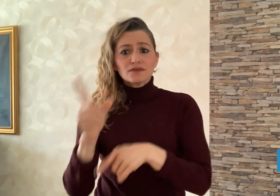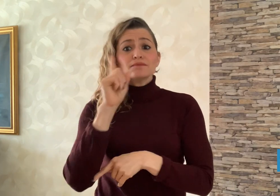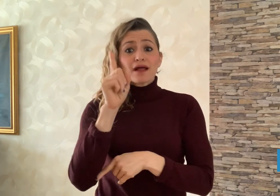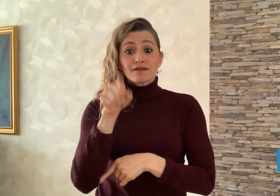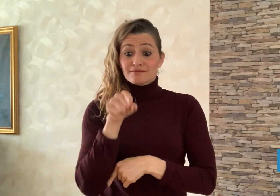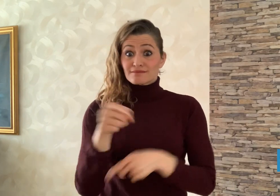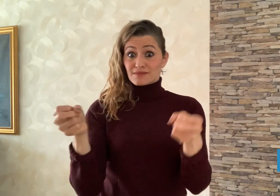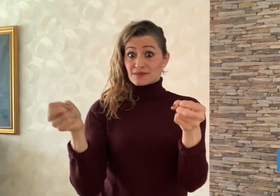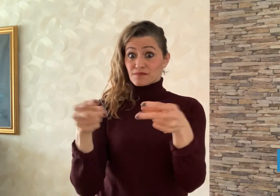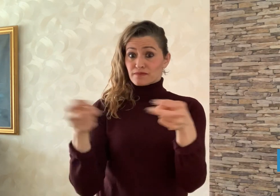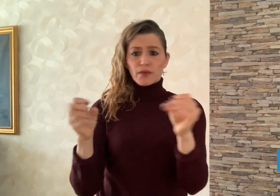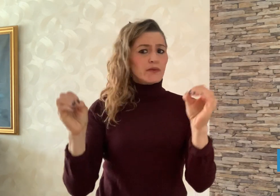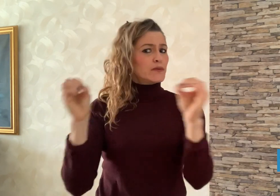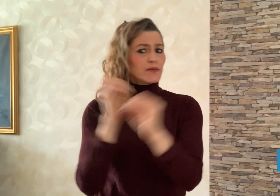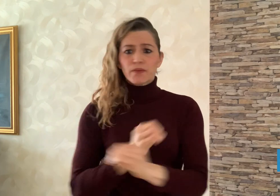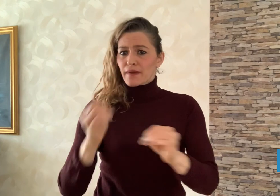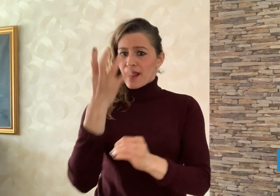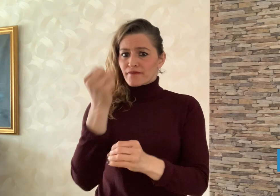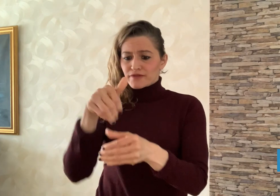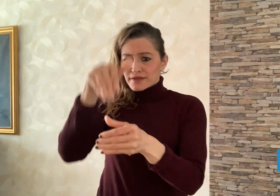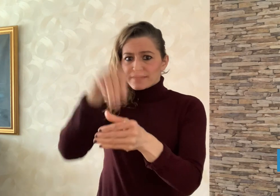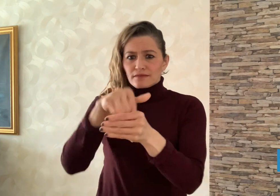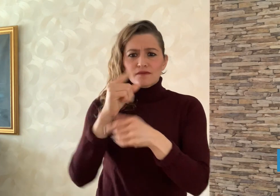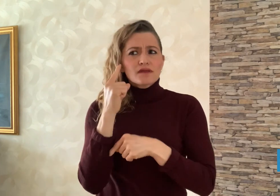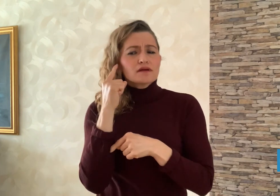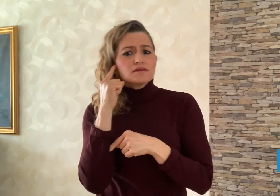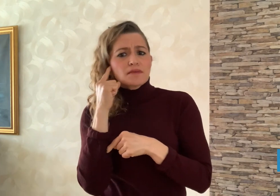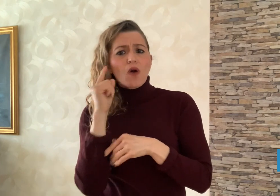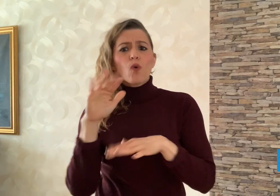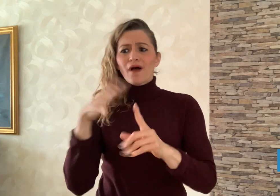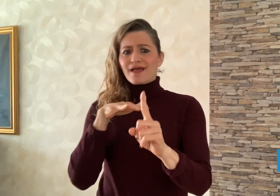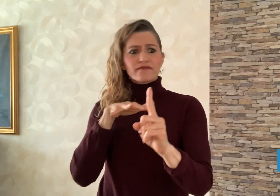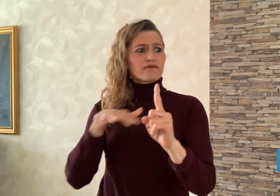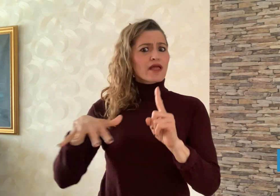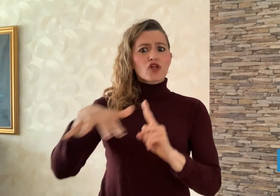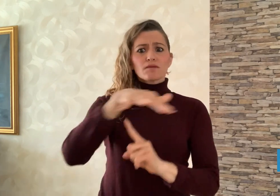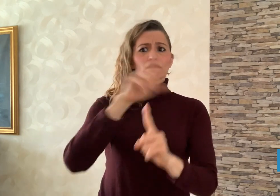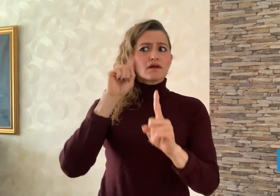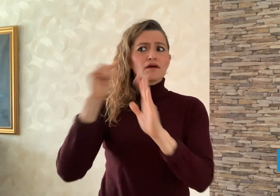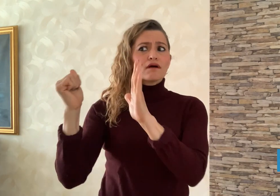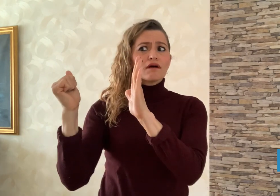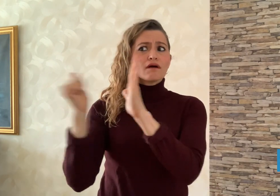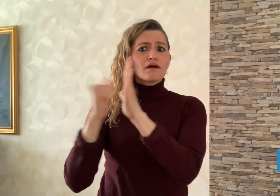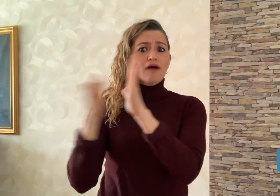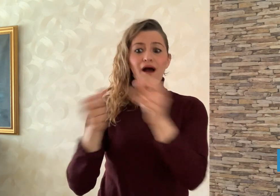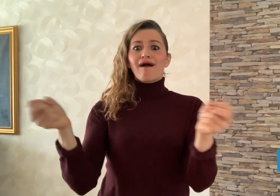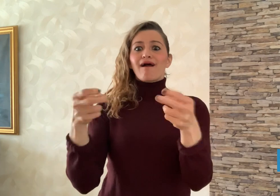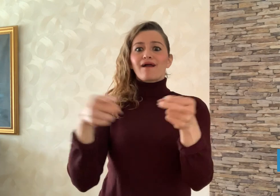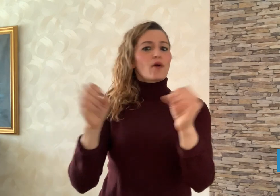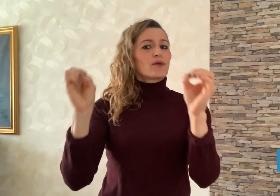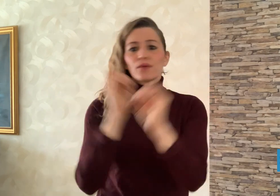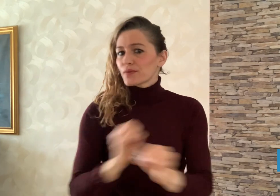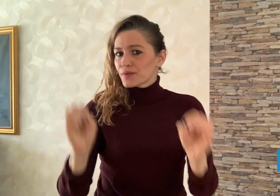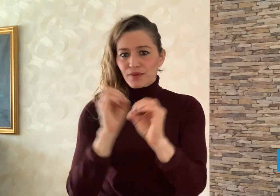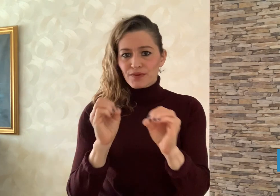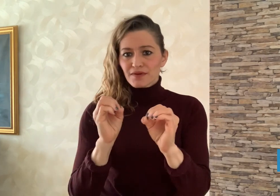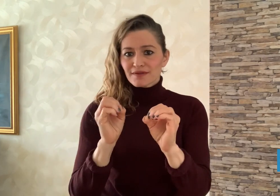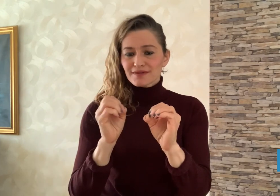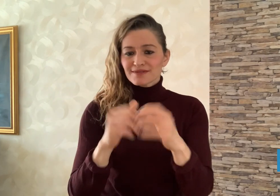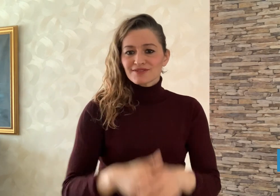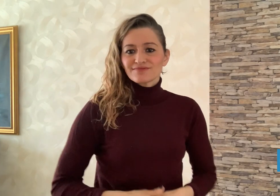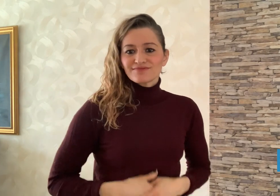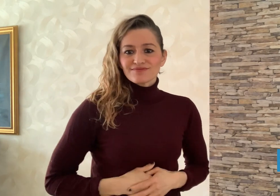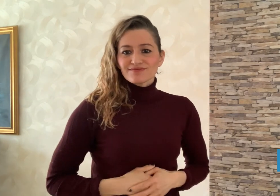but do not include nuances of sound and environmental sounds.